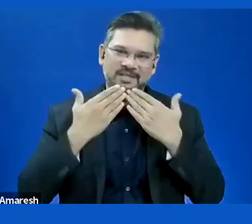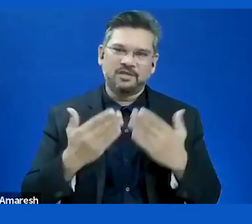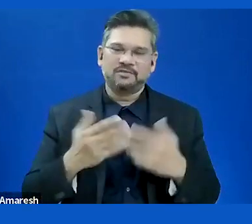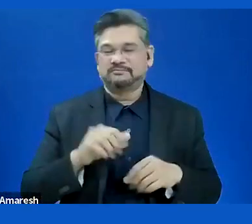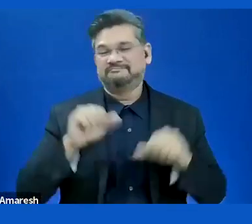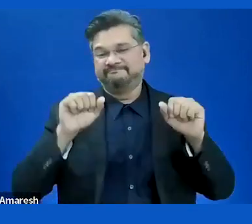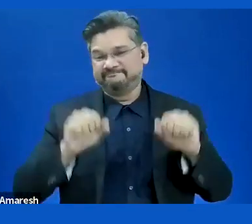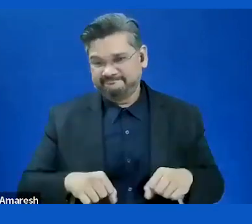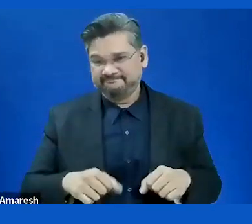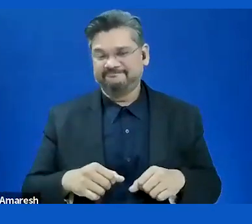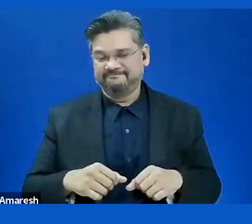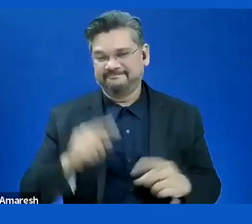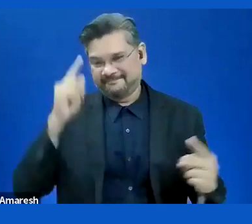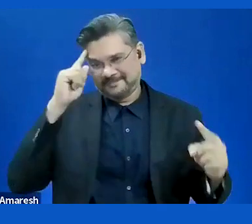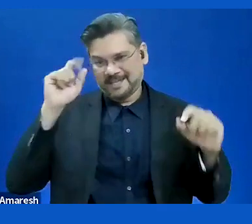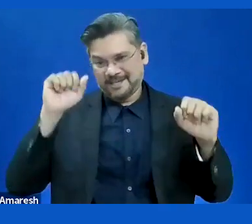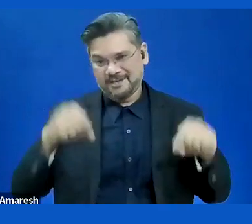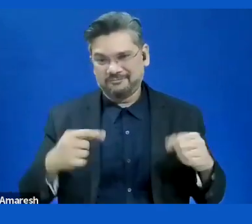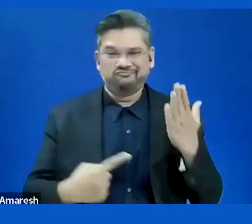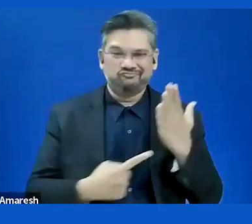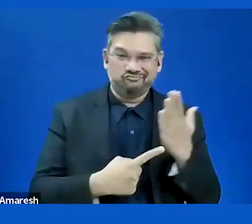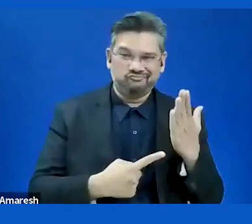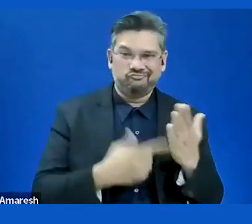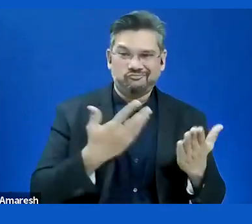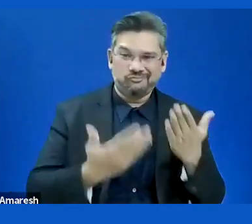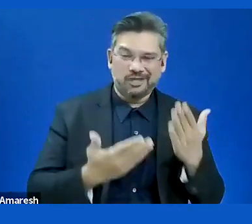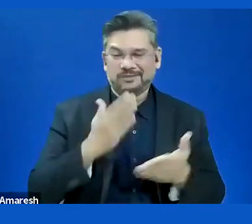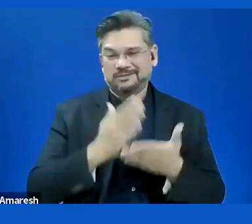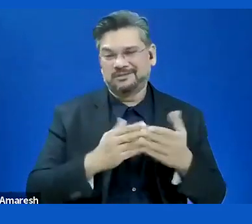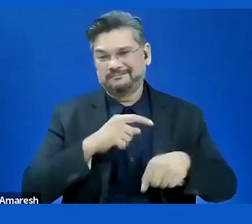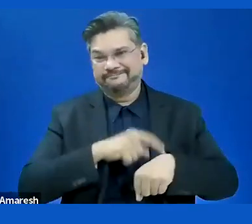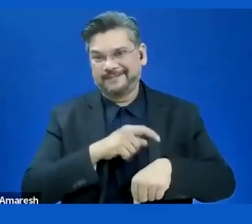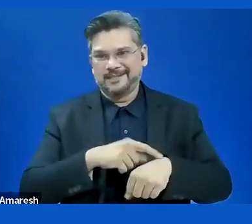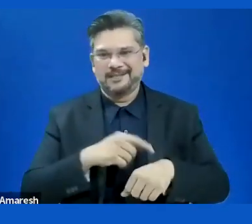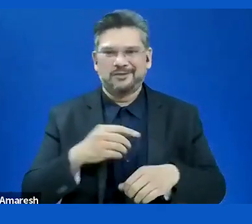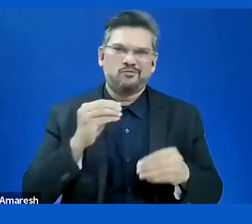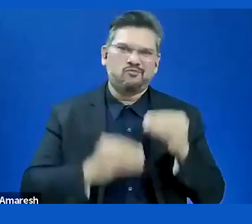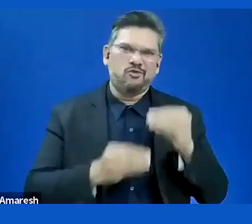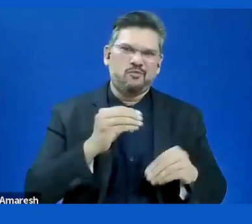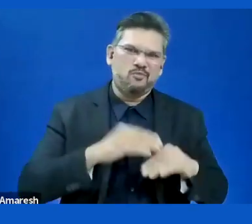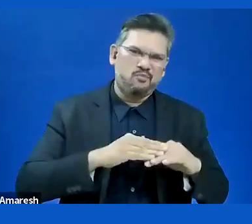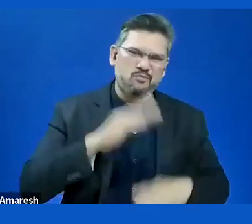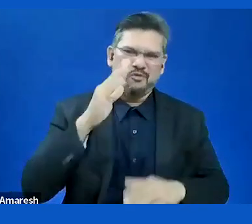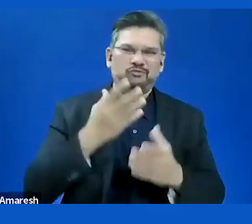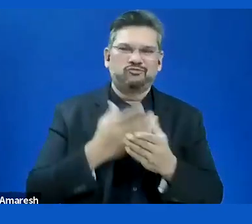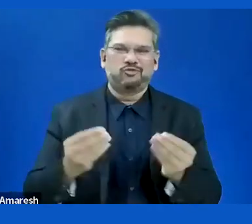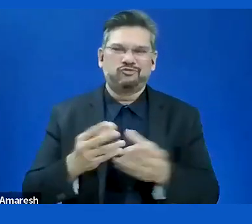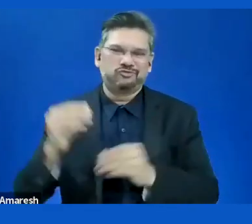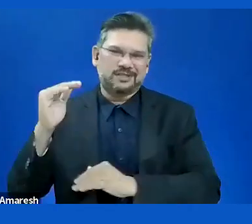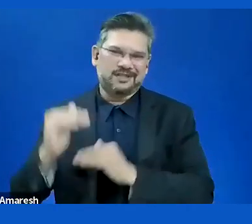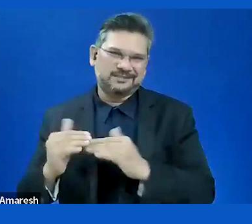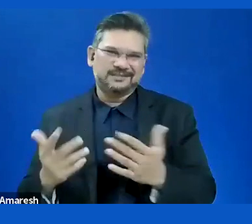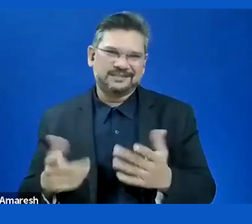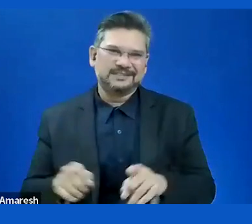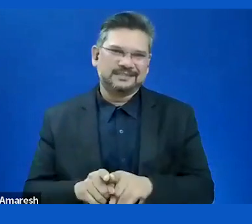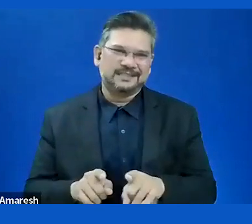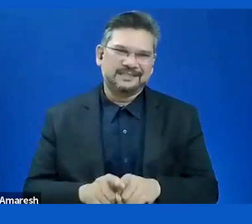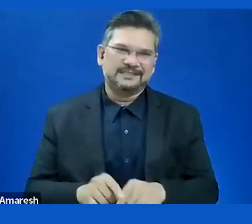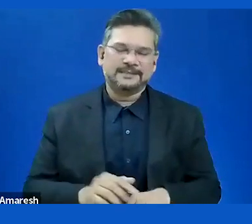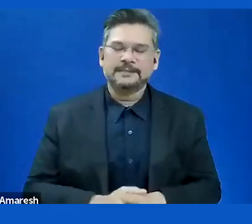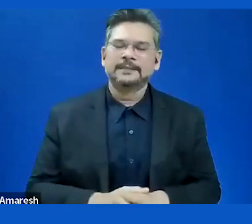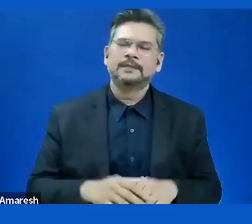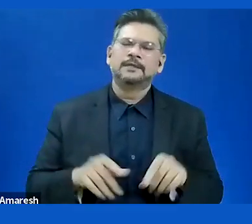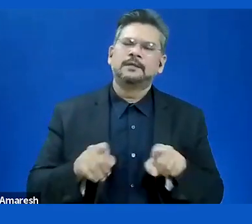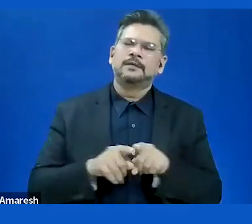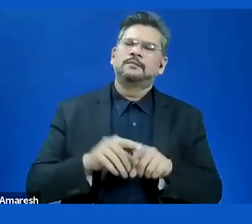Cato Lie anyone want to chime in. The question was about the measurability of understandability. It